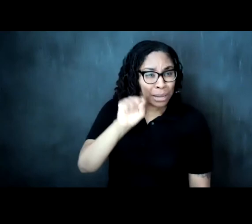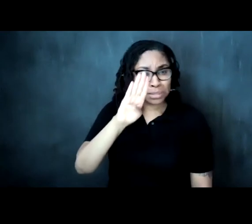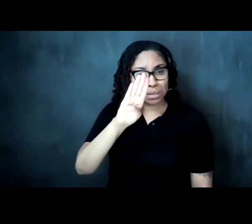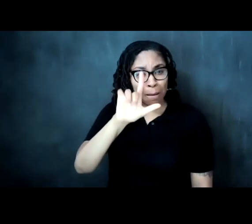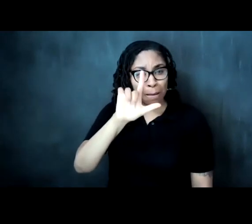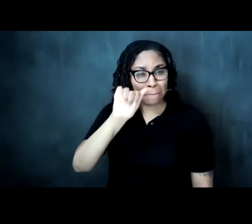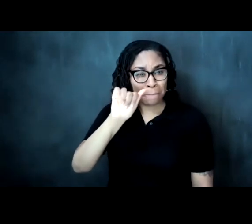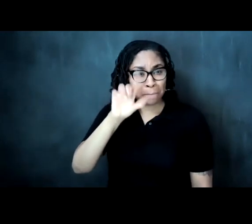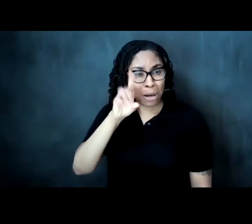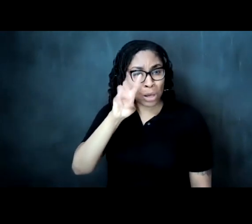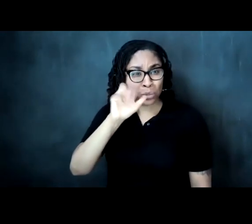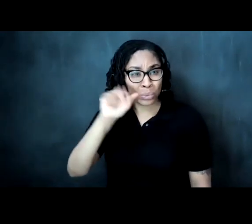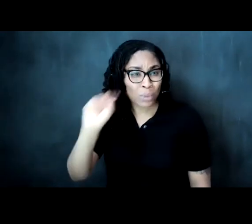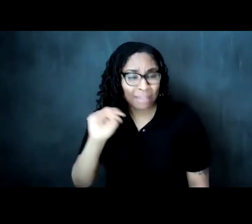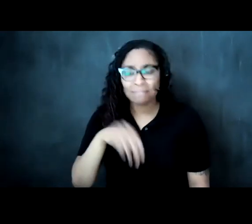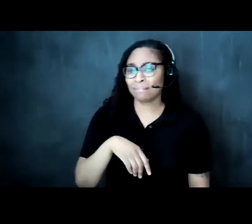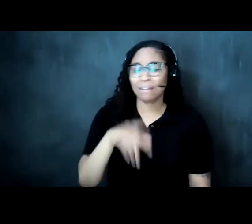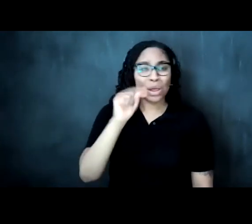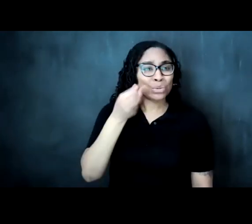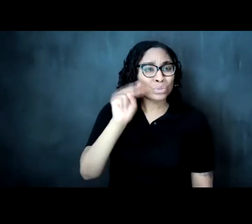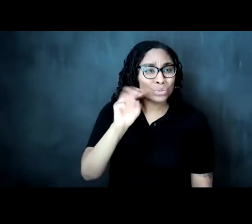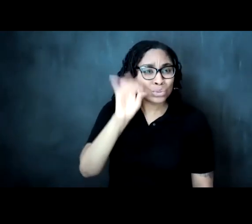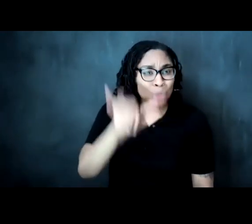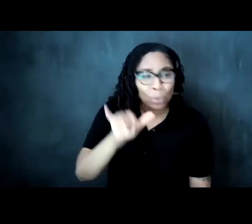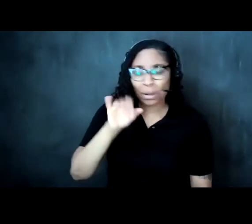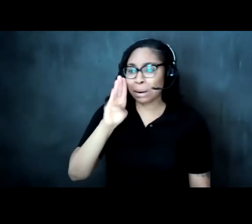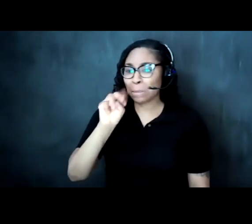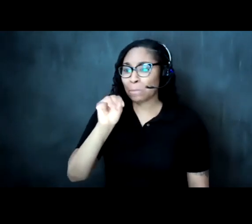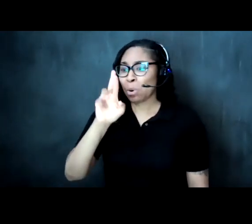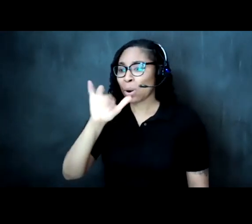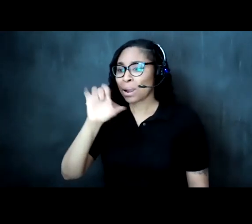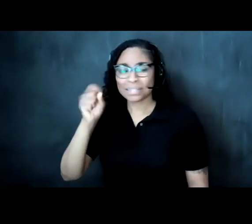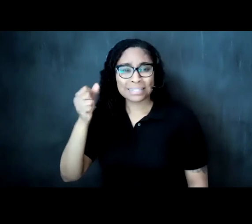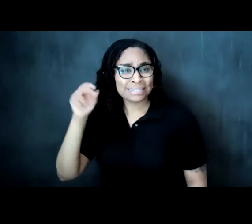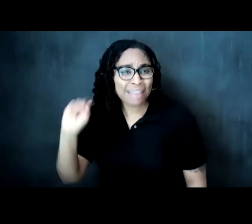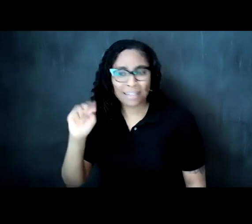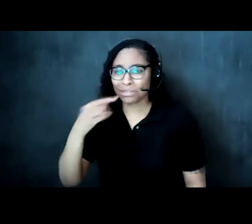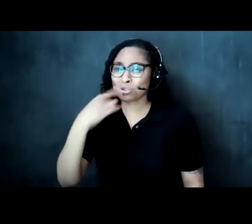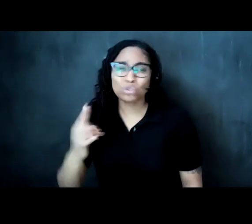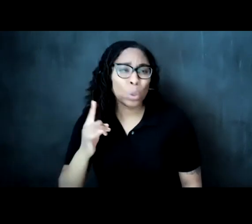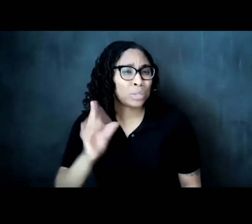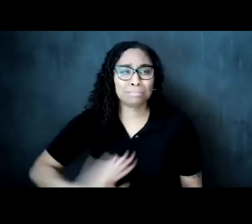tony morrison said it about literature decades ago these creative mechanisms that help us access